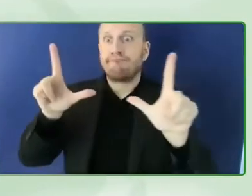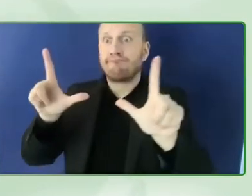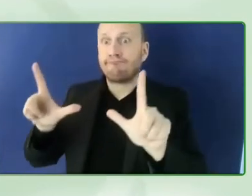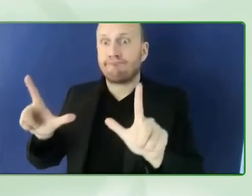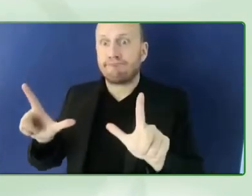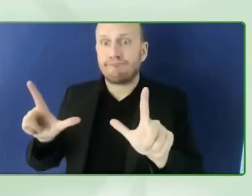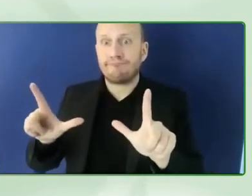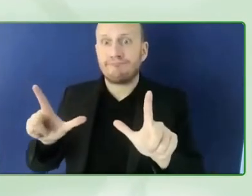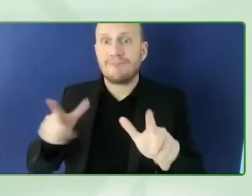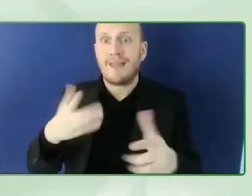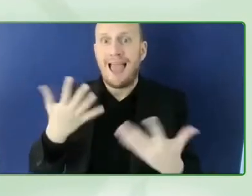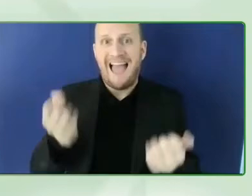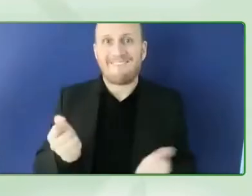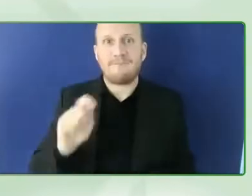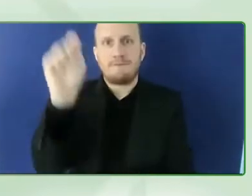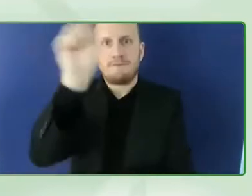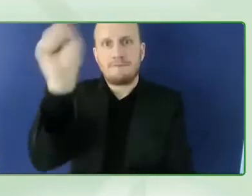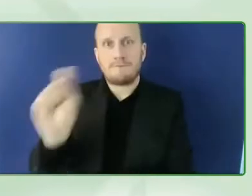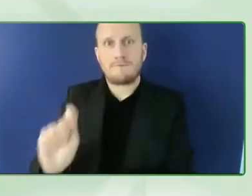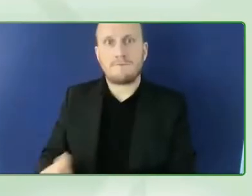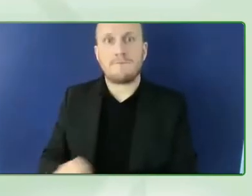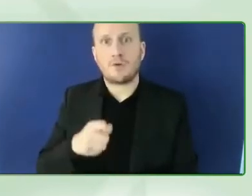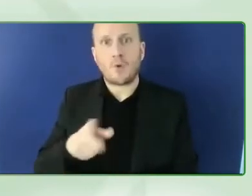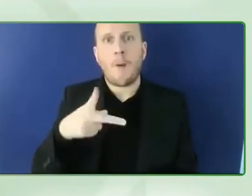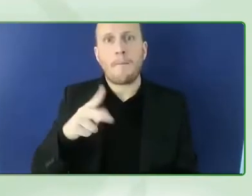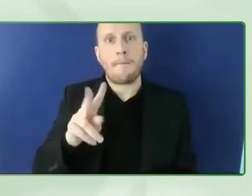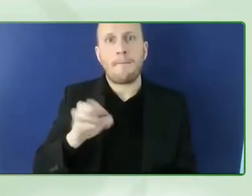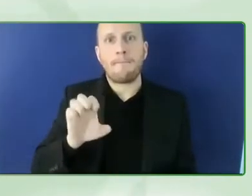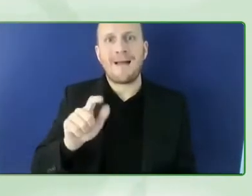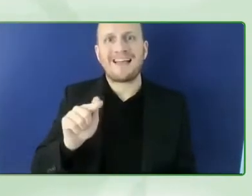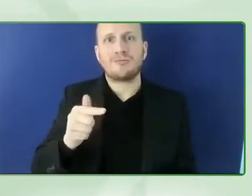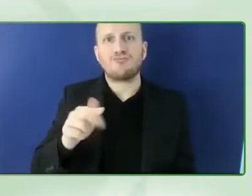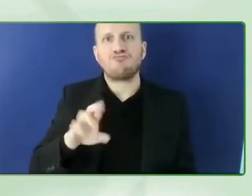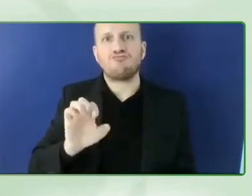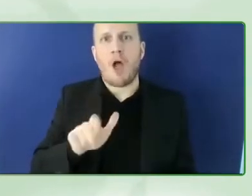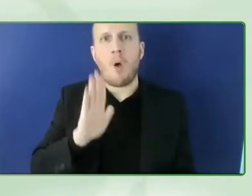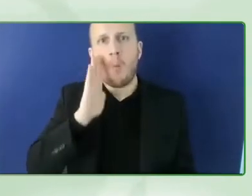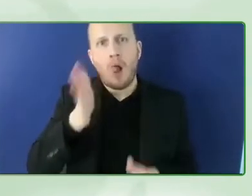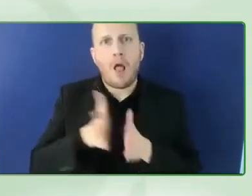one minute summary of how she saw this discussion what she took away from it